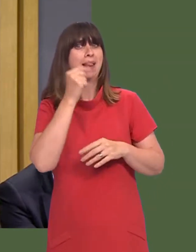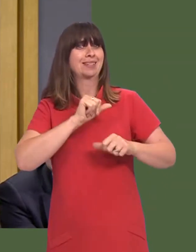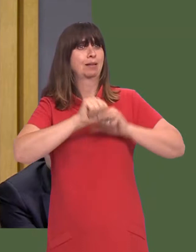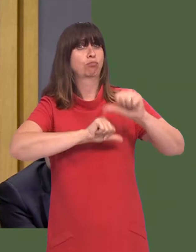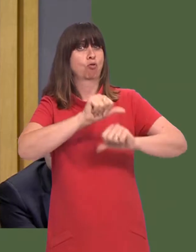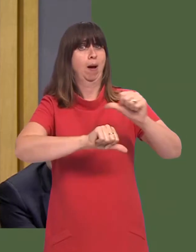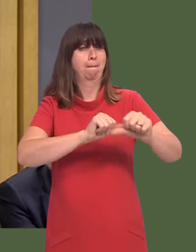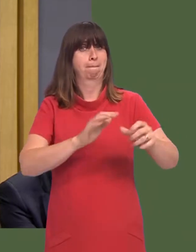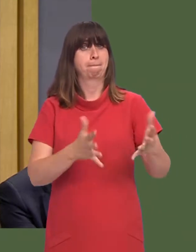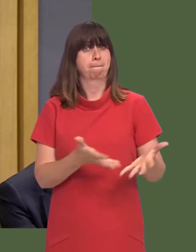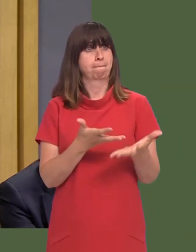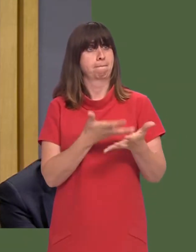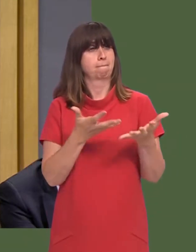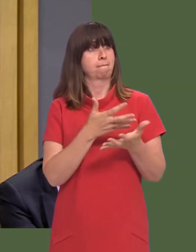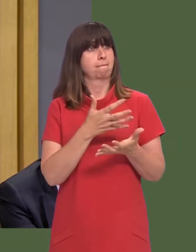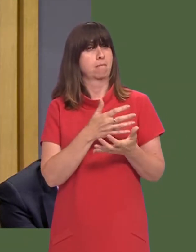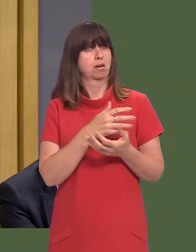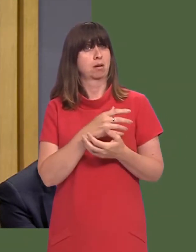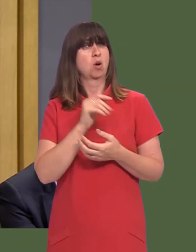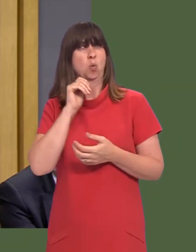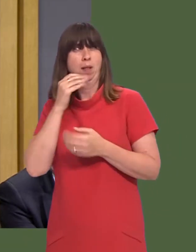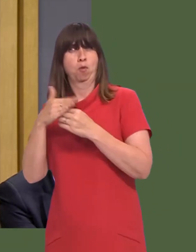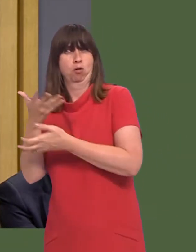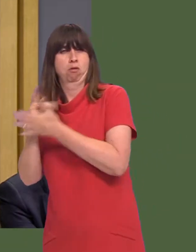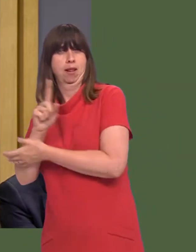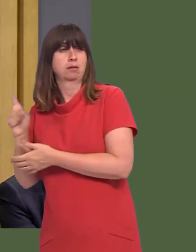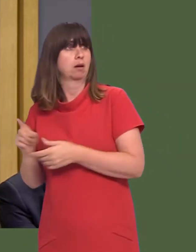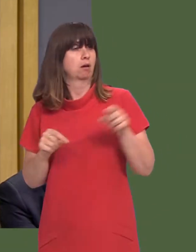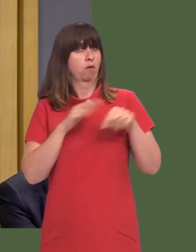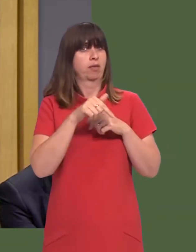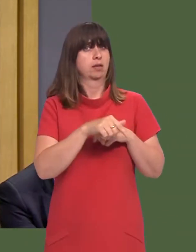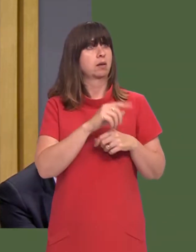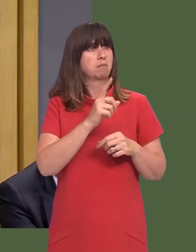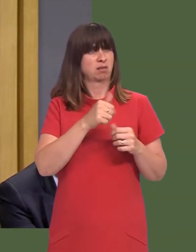programmes, which we will hear more about later, are currently, we understood, not projected